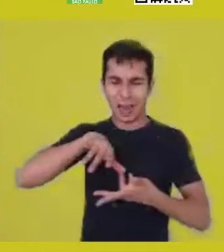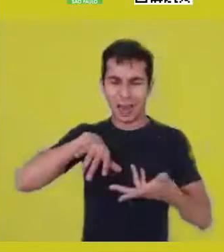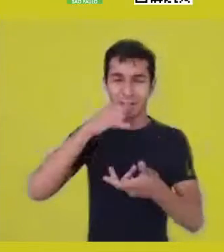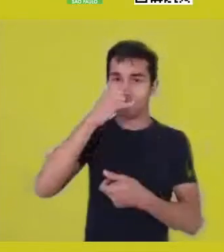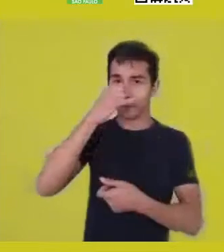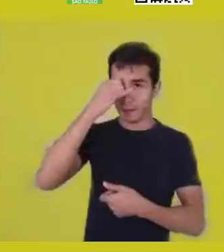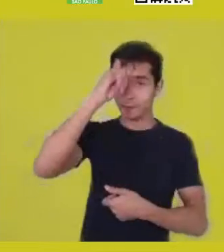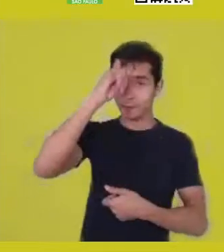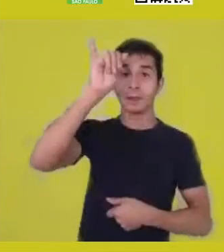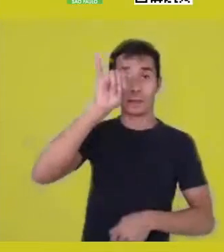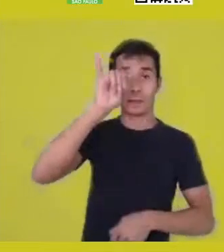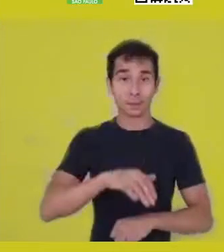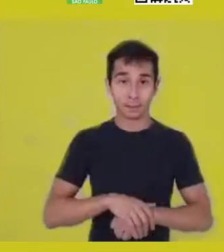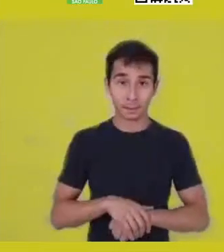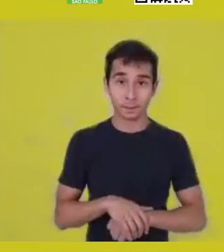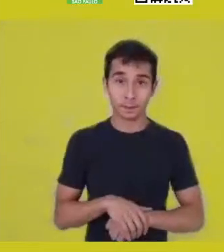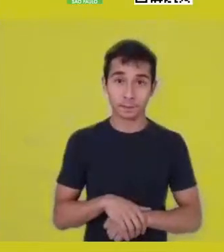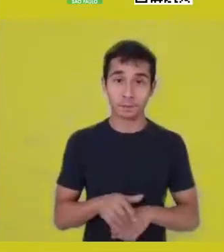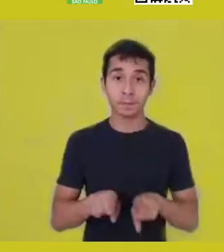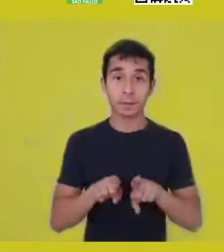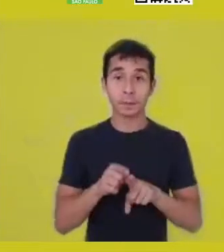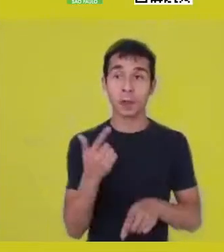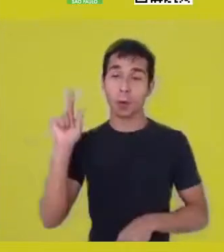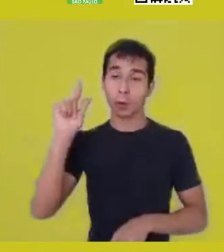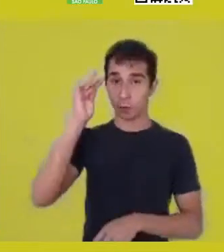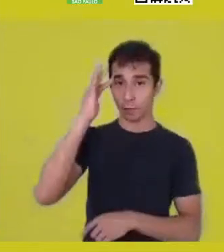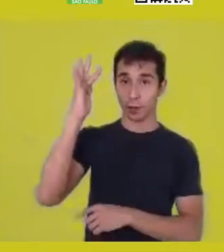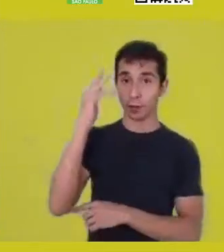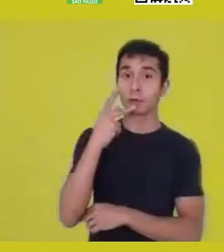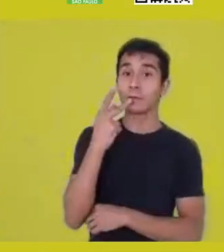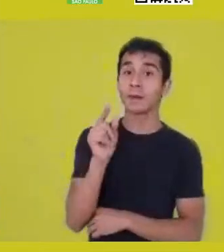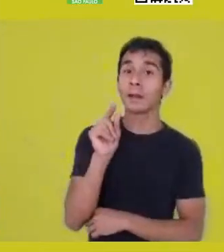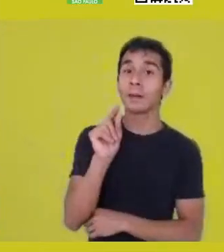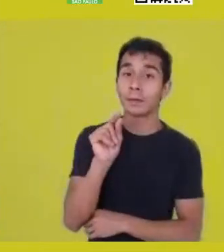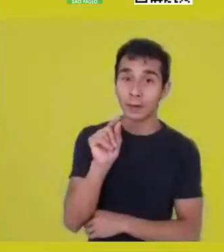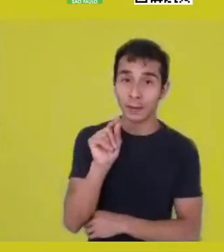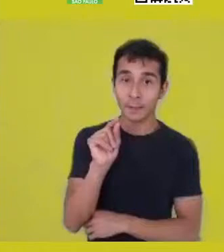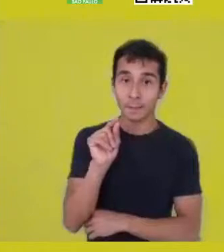Cheikh Anta Diop warns us that Kemet needs to be for Africa